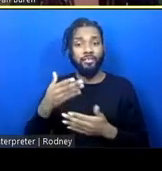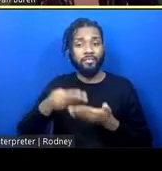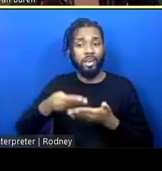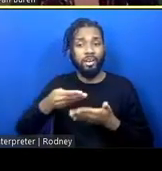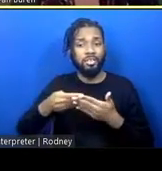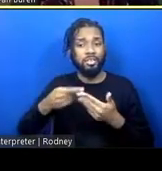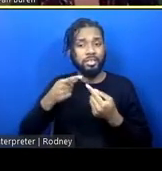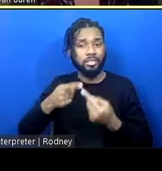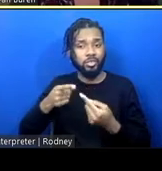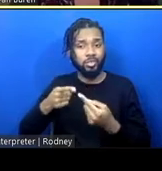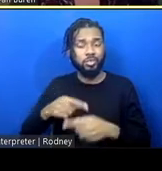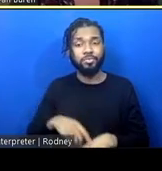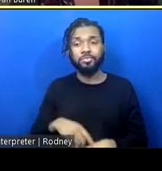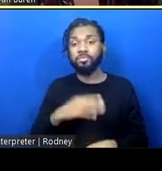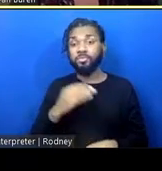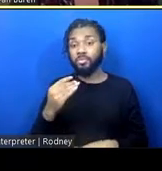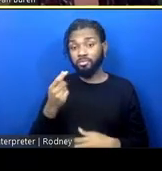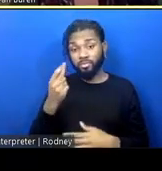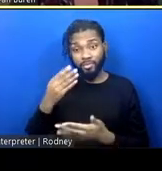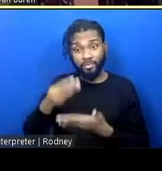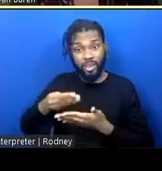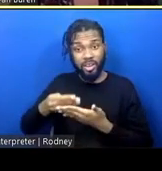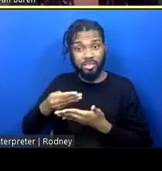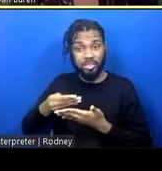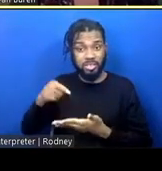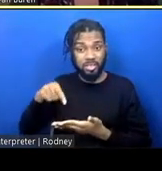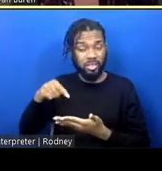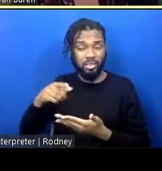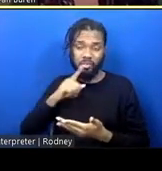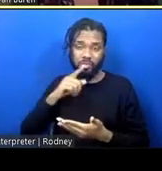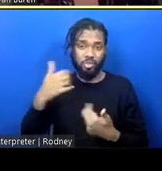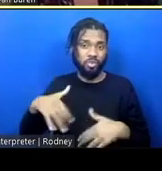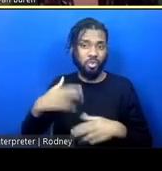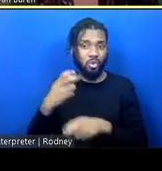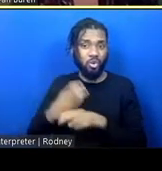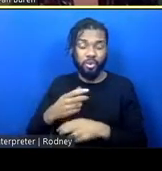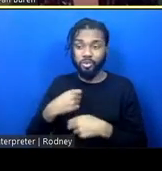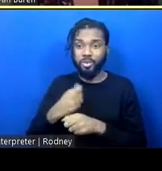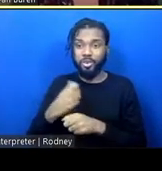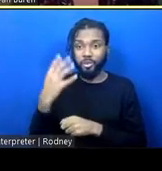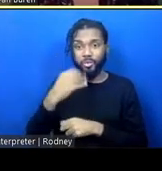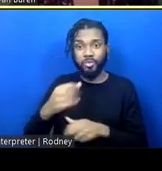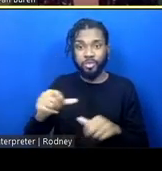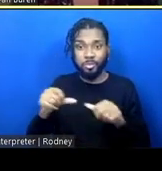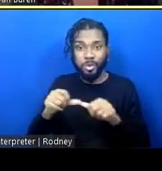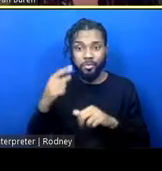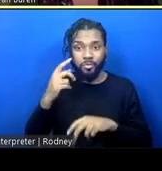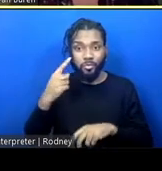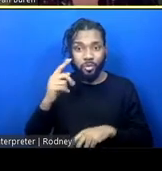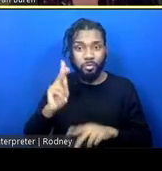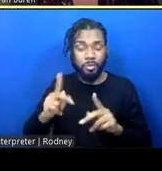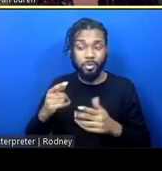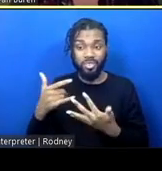And then when you talk about financing, it's hard to create a beautiful space for folks, right? They've been traumatized for, God knows how long,